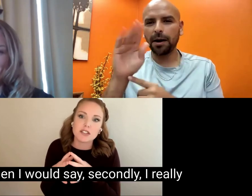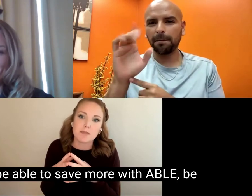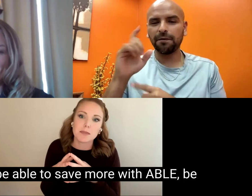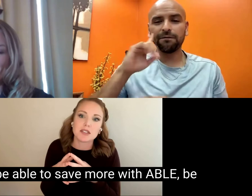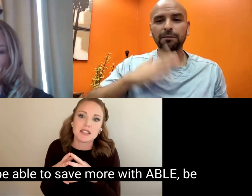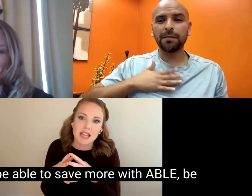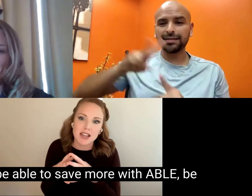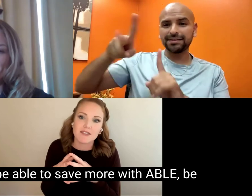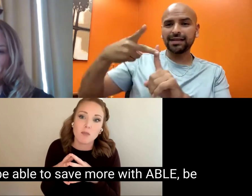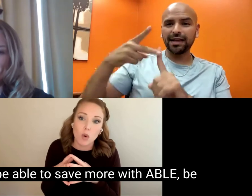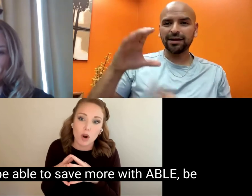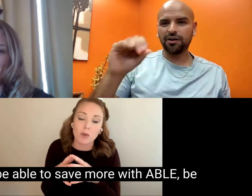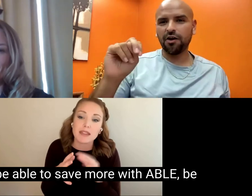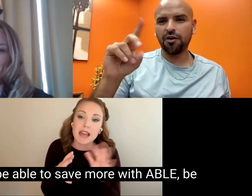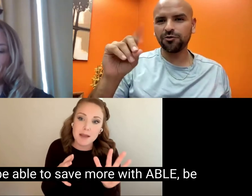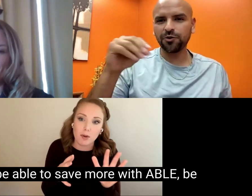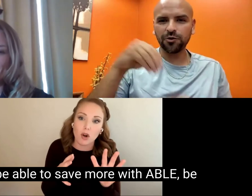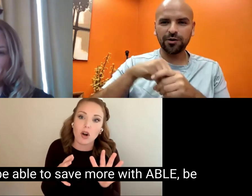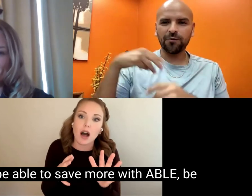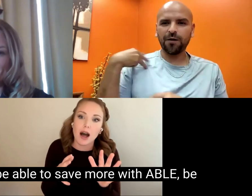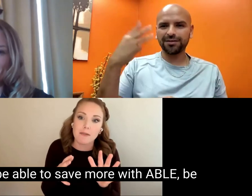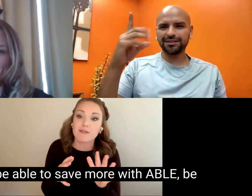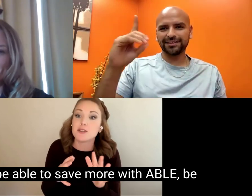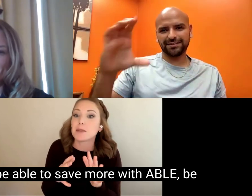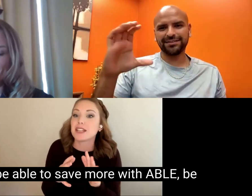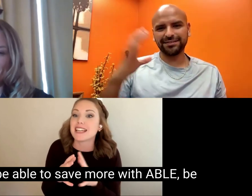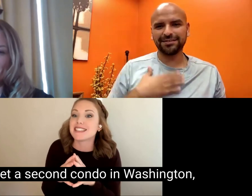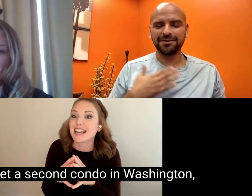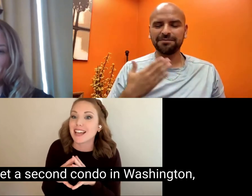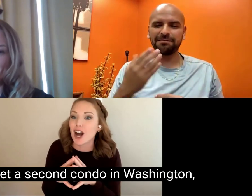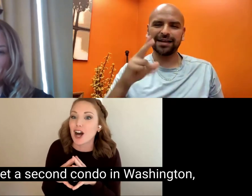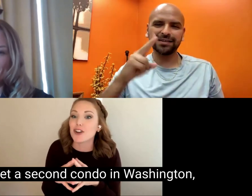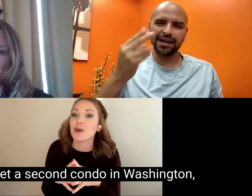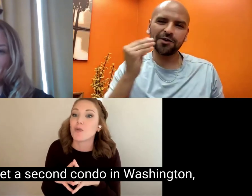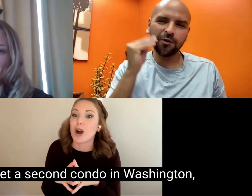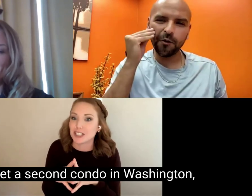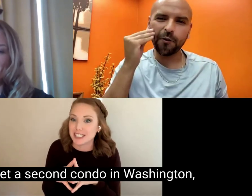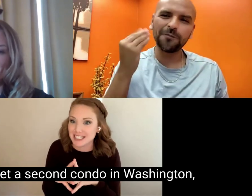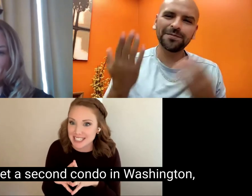want to be able to save more with ABLE, be able to get a second condo in Washington,